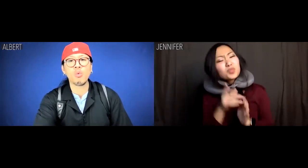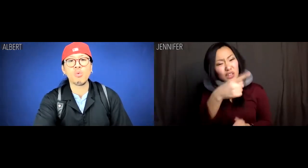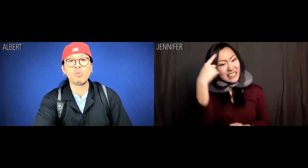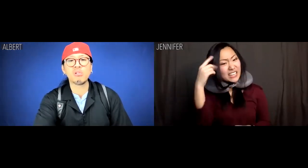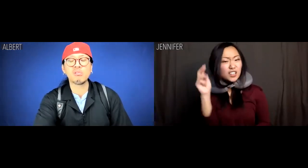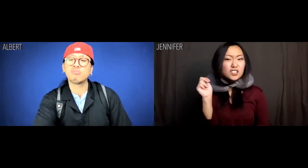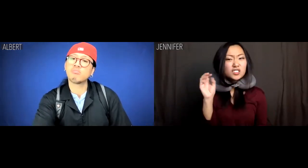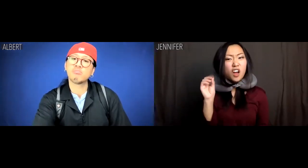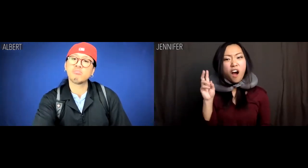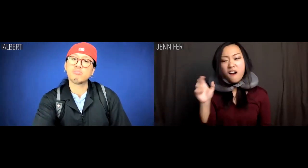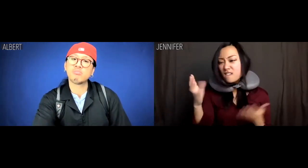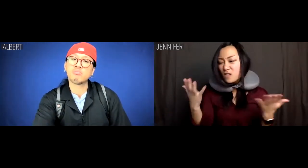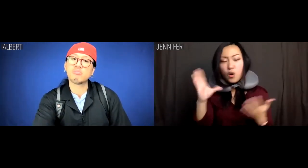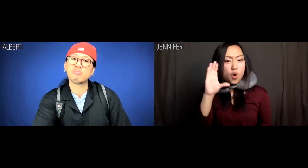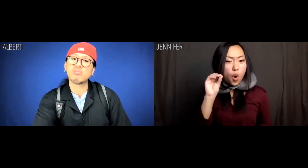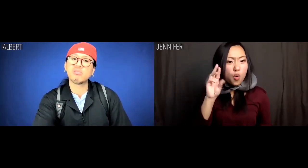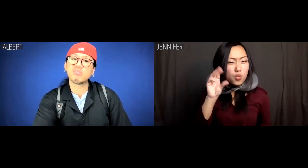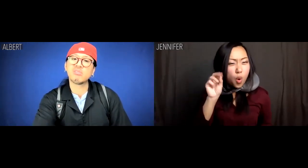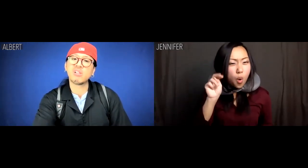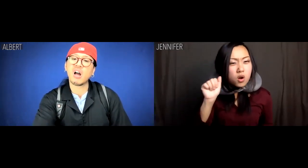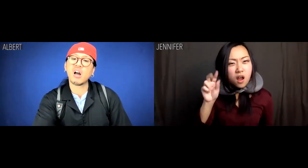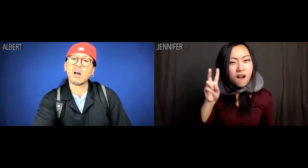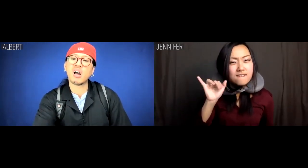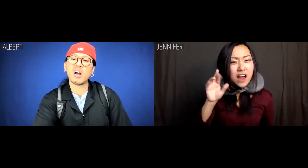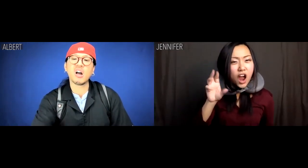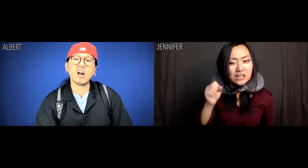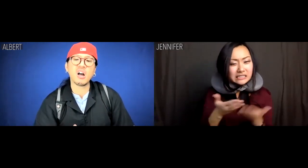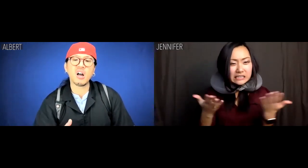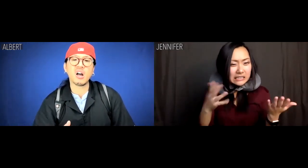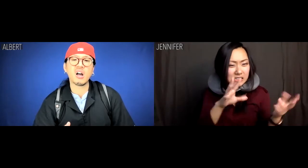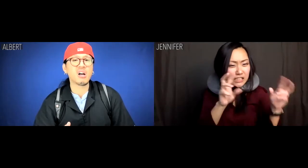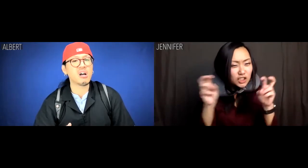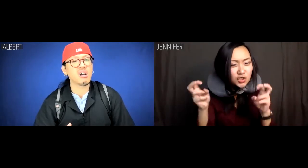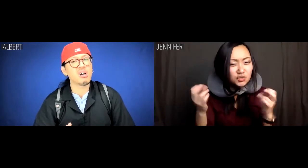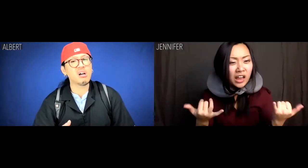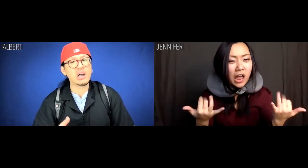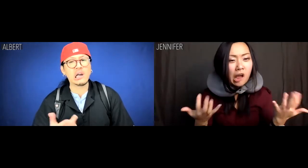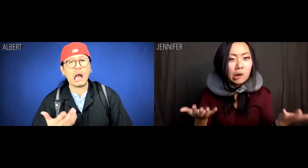Hey, do you think that novel coronavirus thing is an issue?